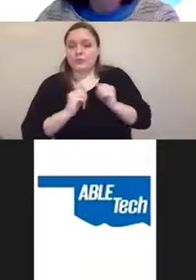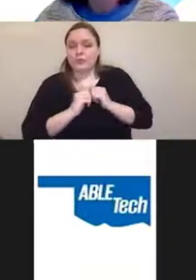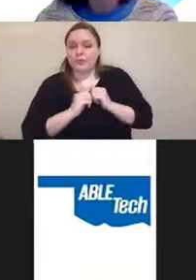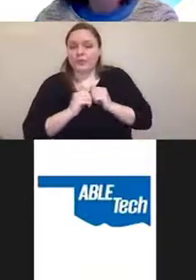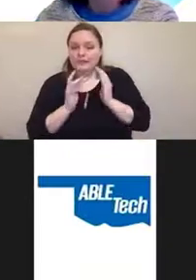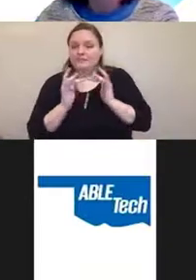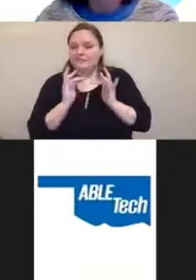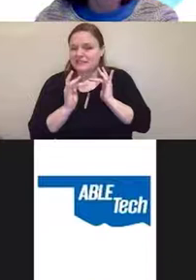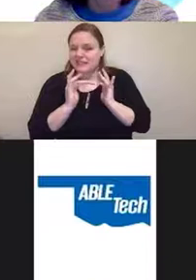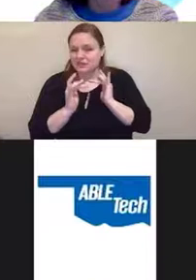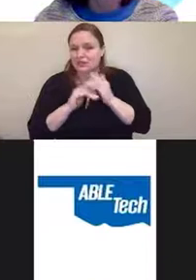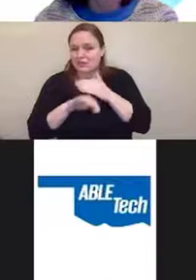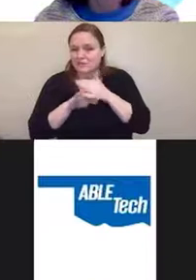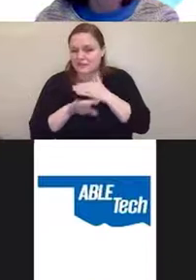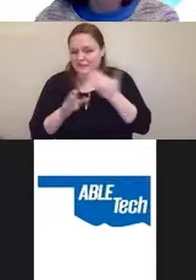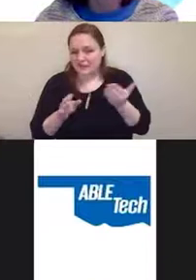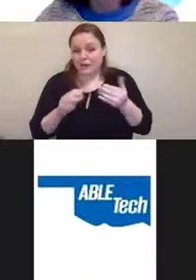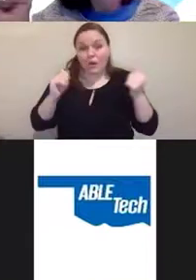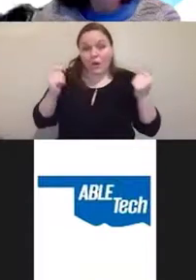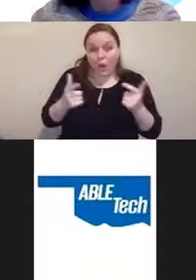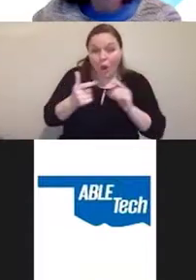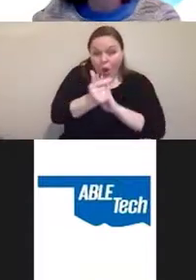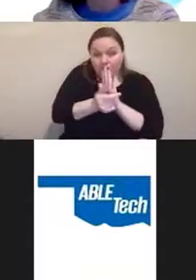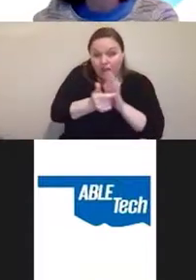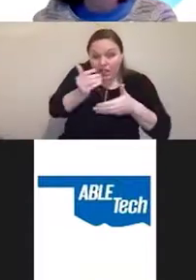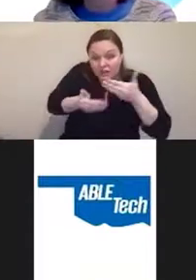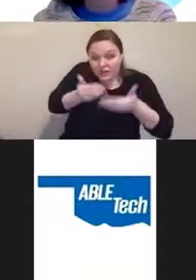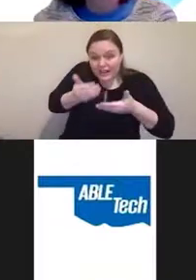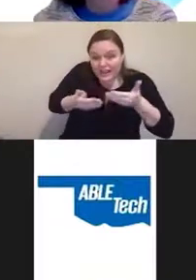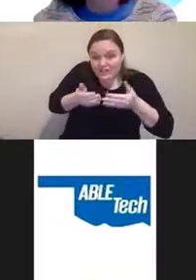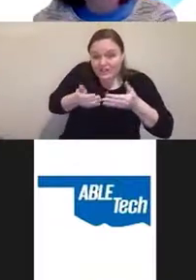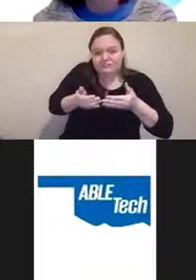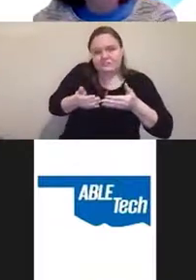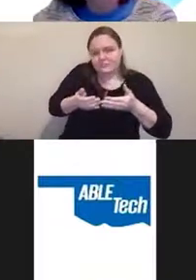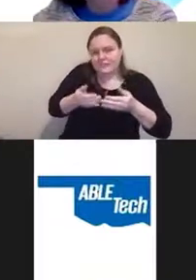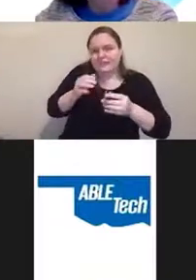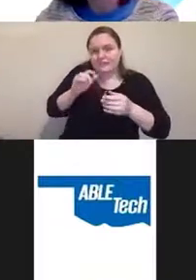All of the litigation that we've seen is actually the direct result of that.